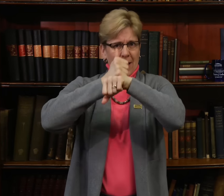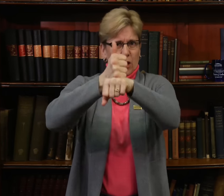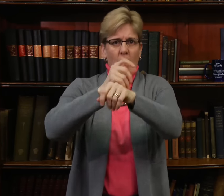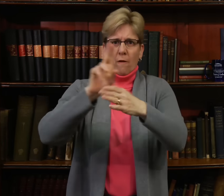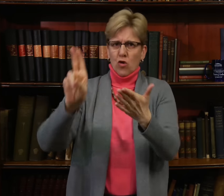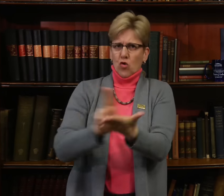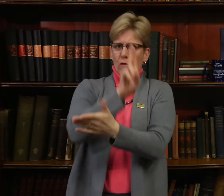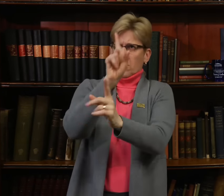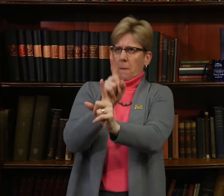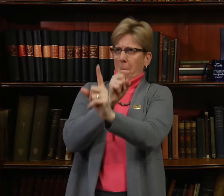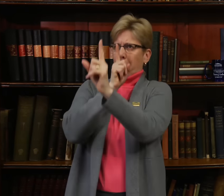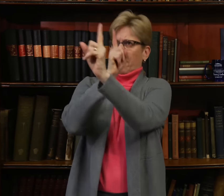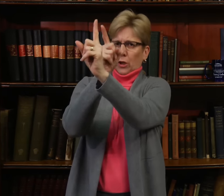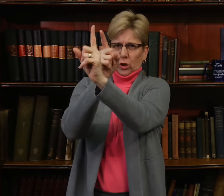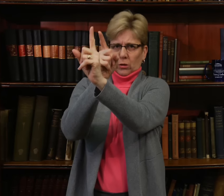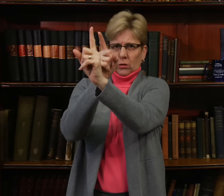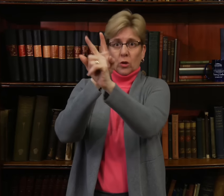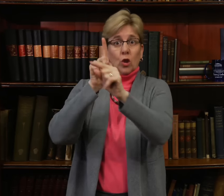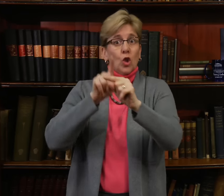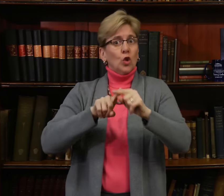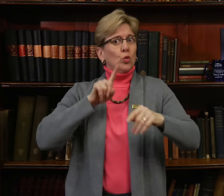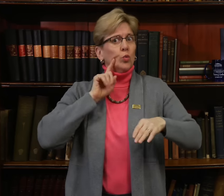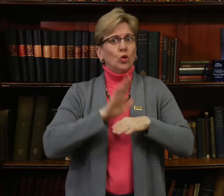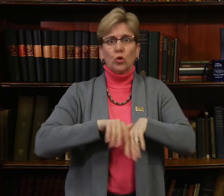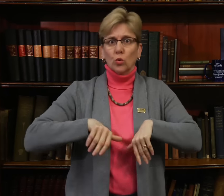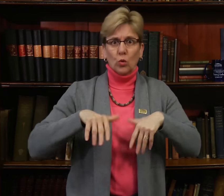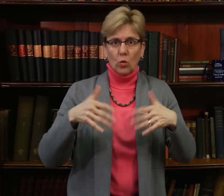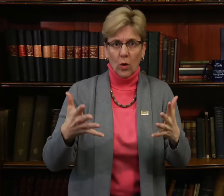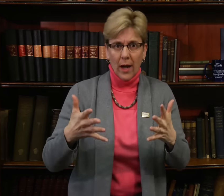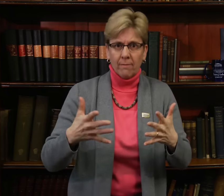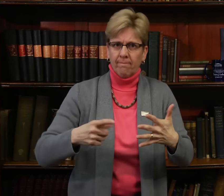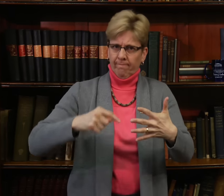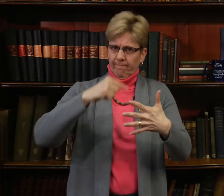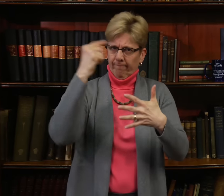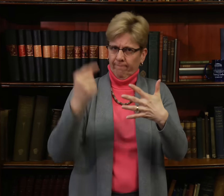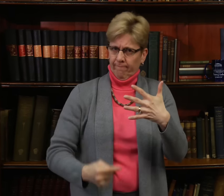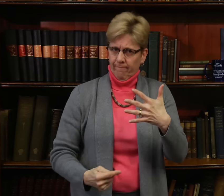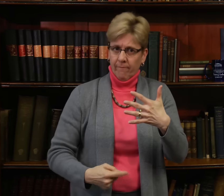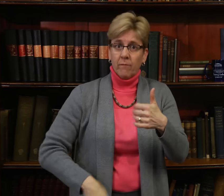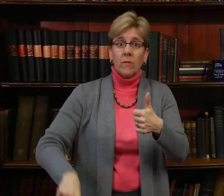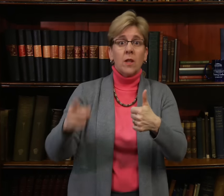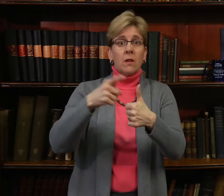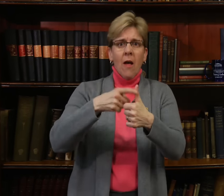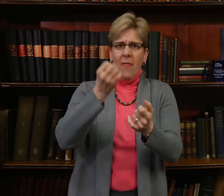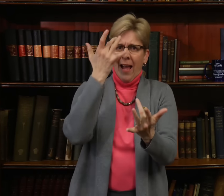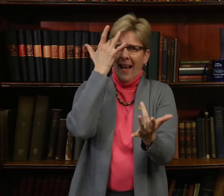university’s mission to ensure ensure the intellectual and professional advancement